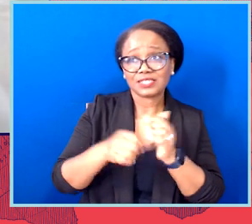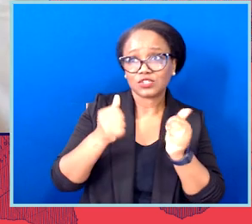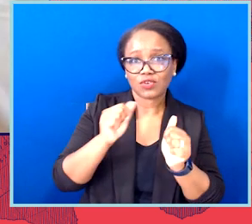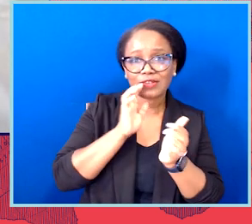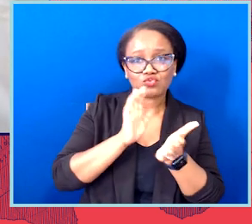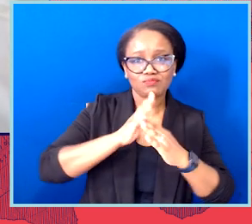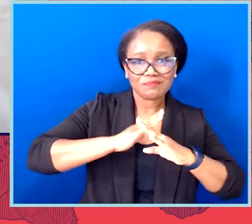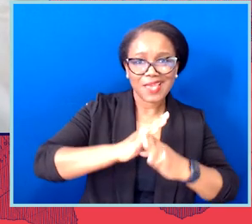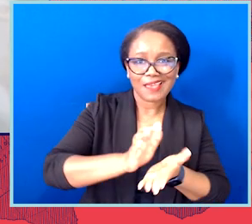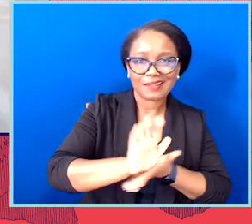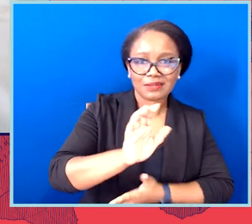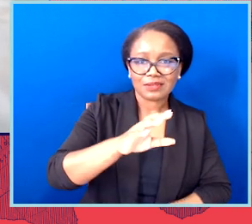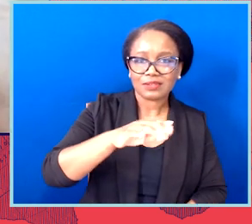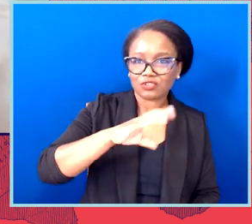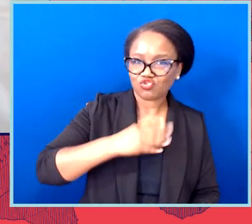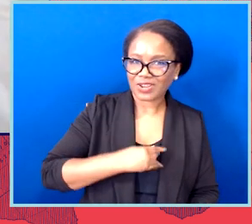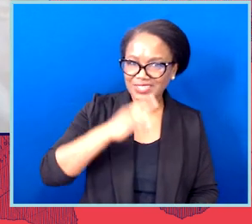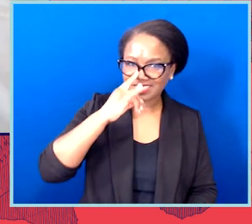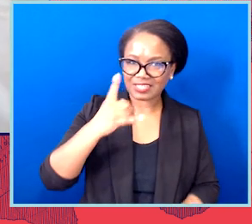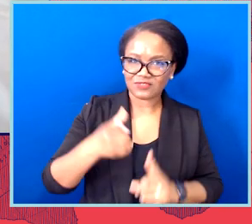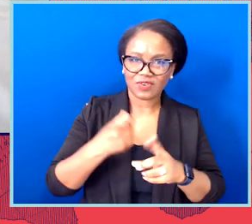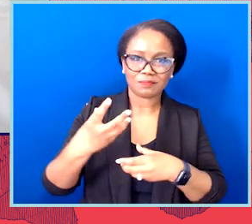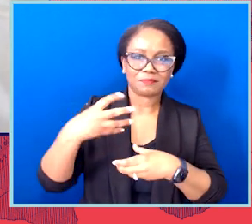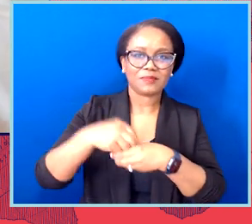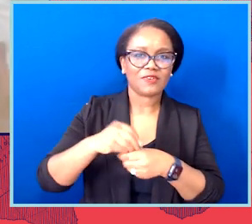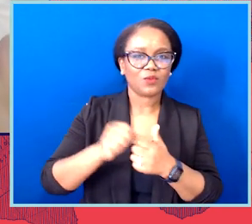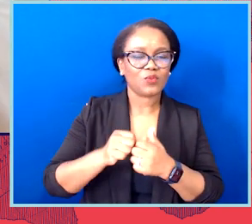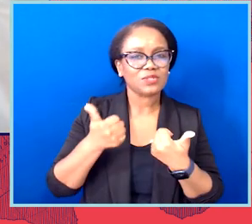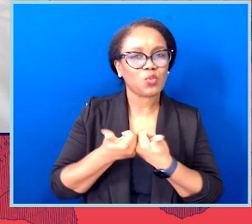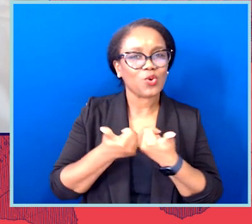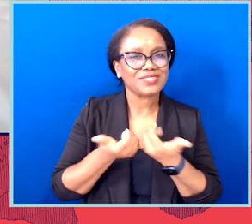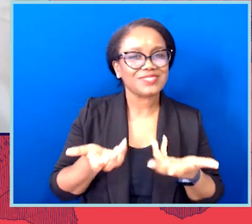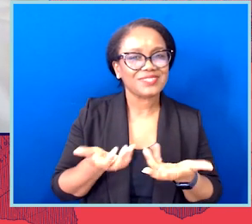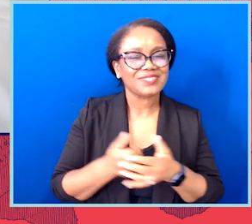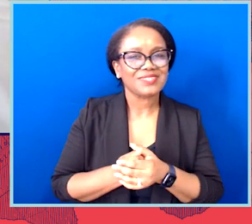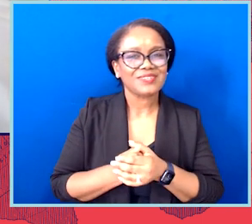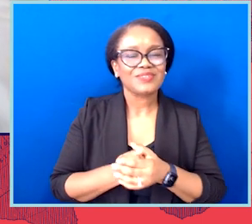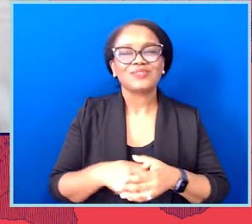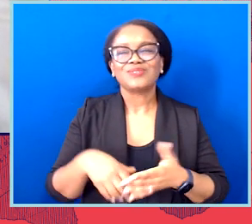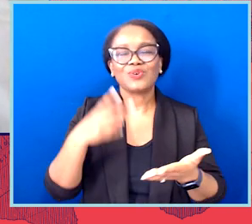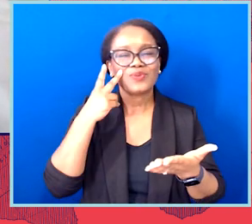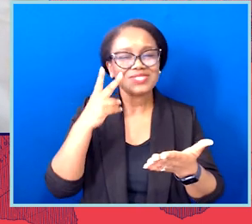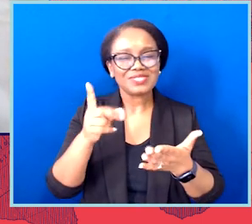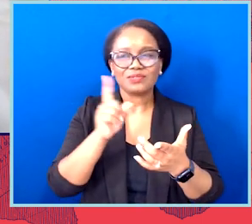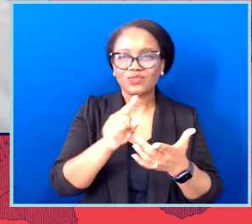So, we're just talking about people trying to live their lives, parents trying to love and support their kids, and lawmakers mobilizing to hurt those people.